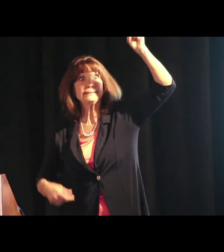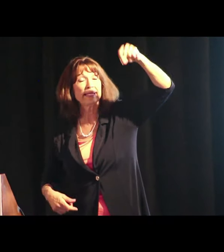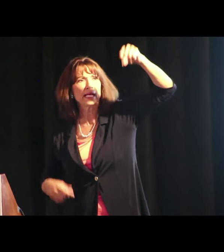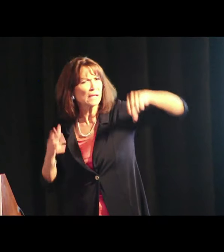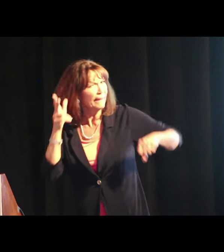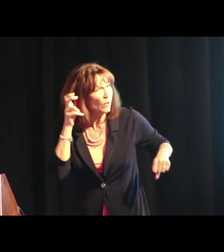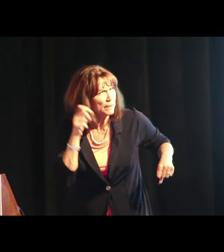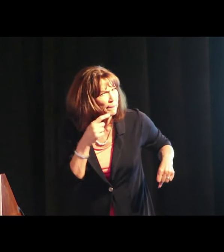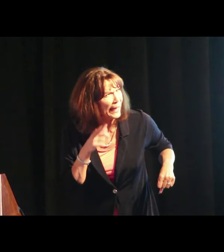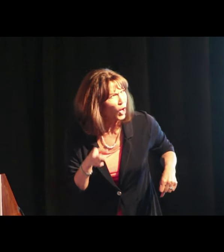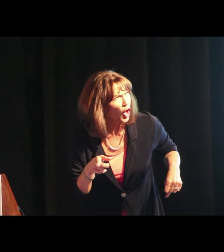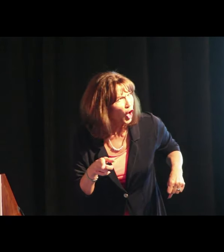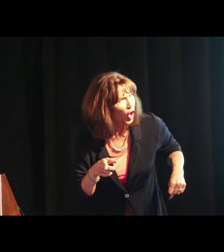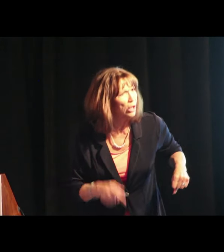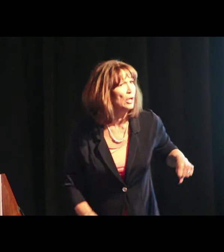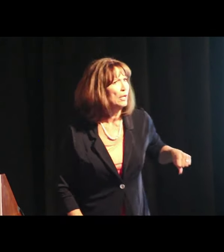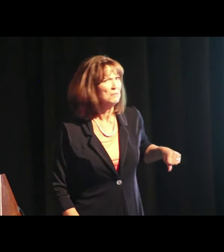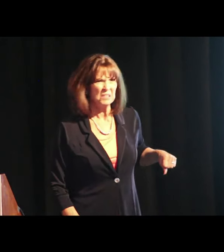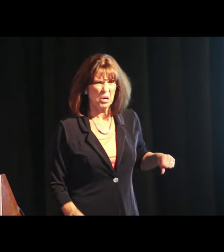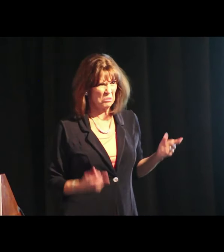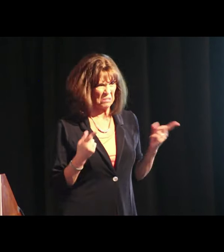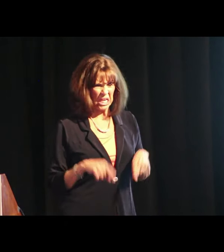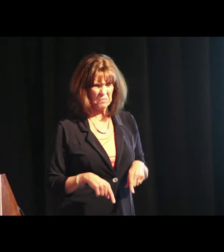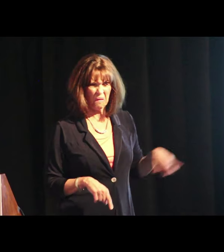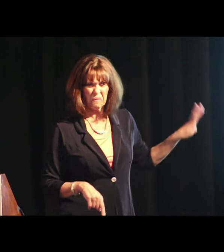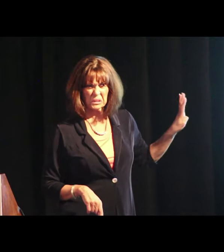Some people are saying, “Yes.” What is happening to the four Cs?